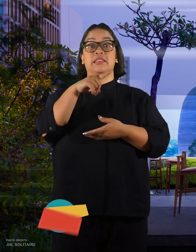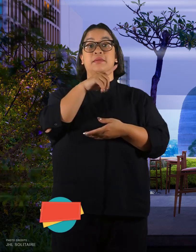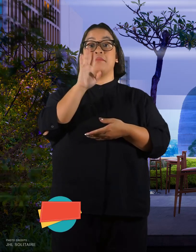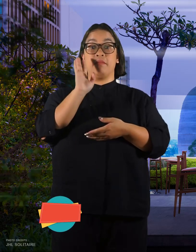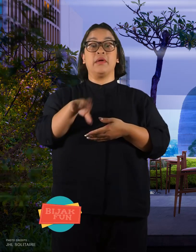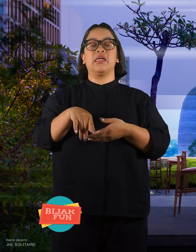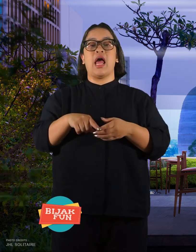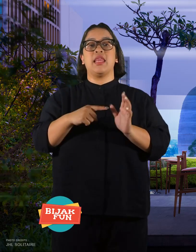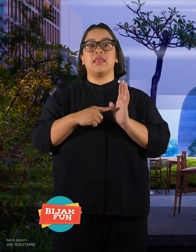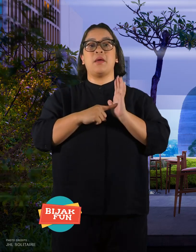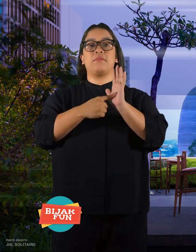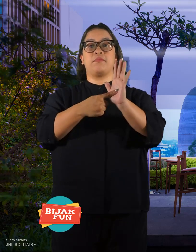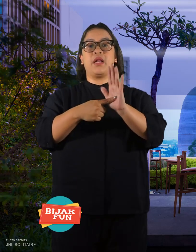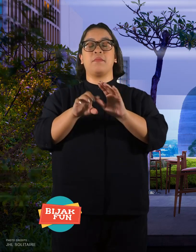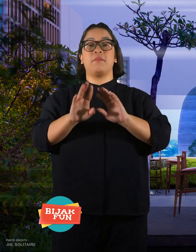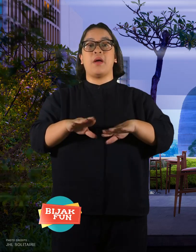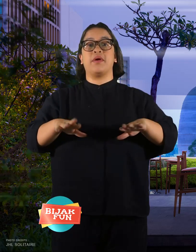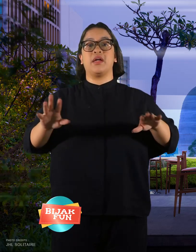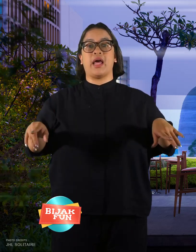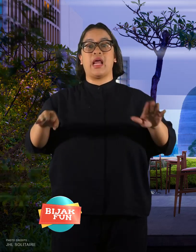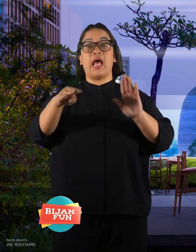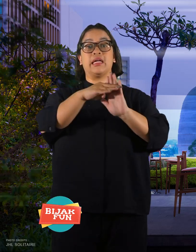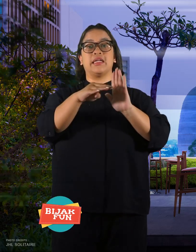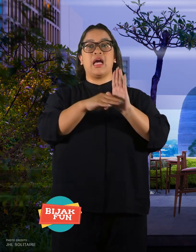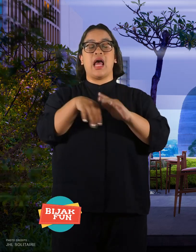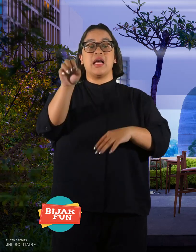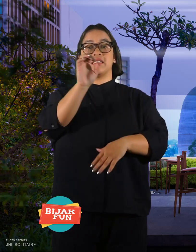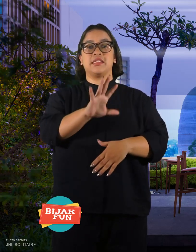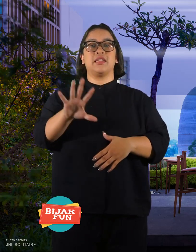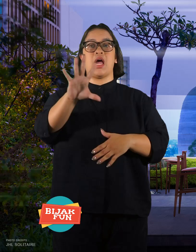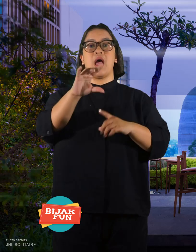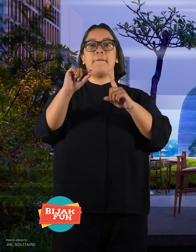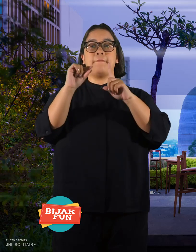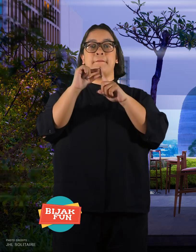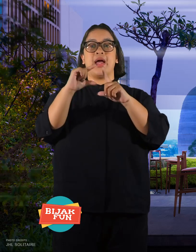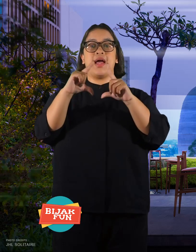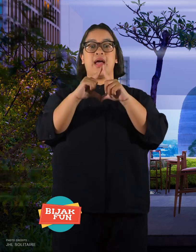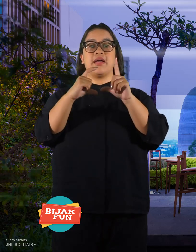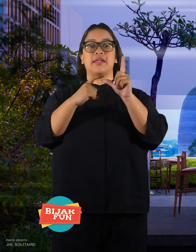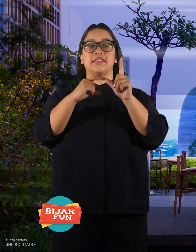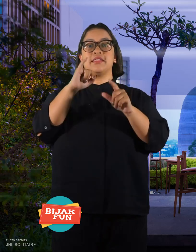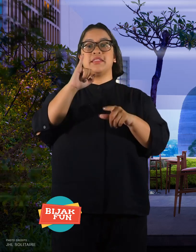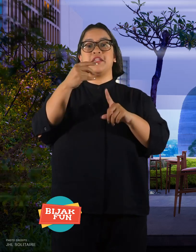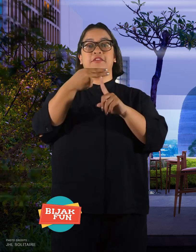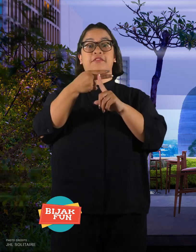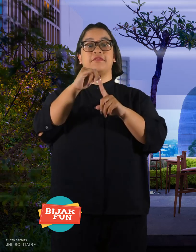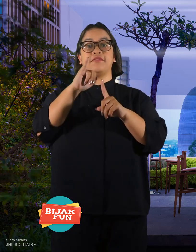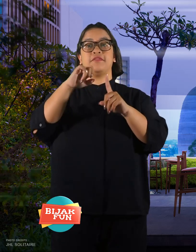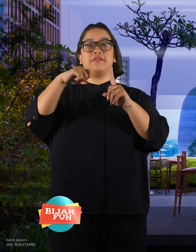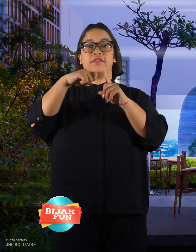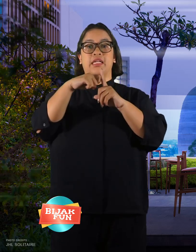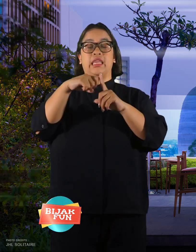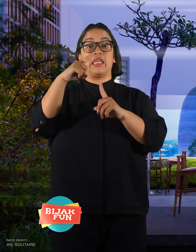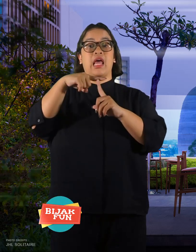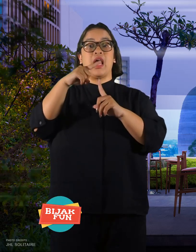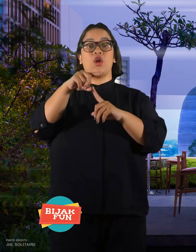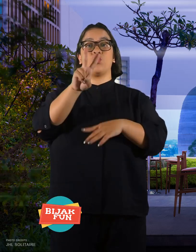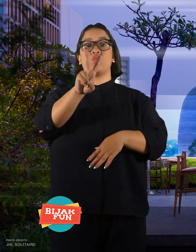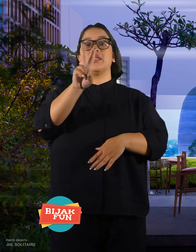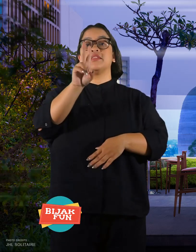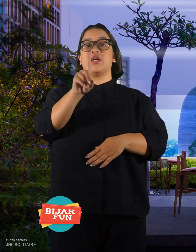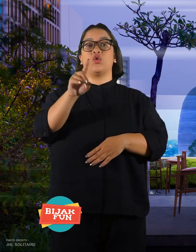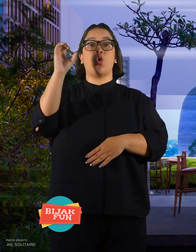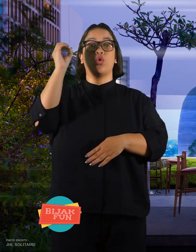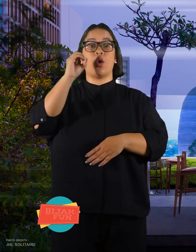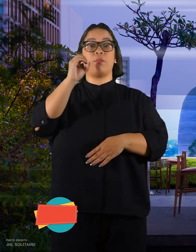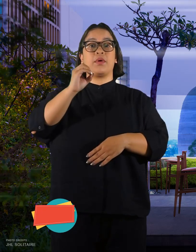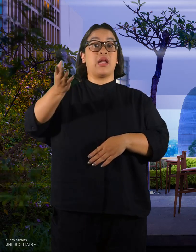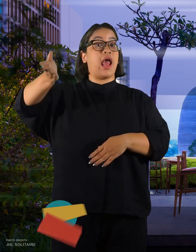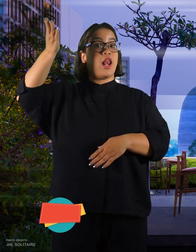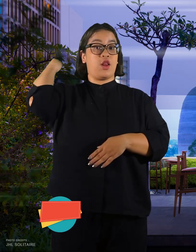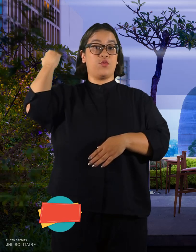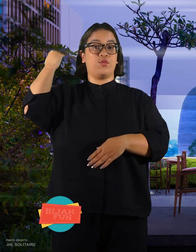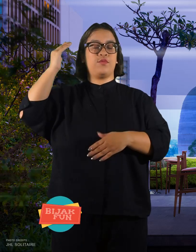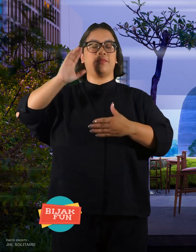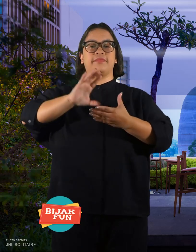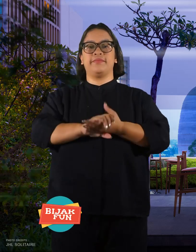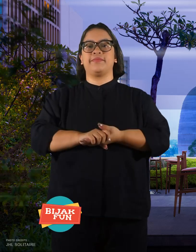He has appeared at exhibitions Asia Pacific on October 21 last.